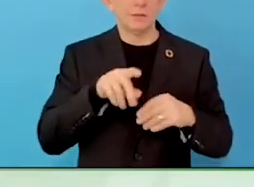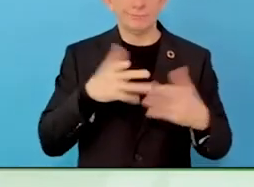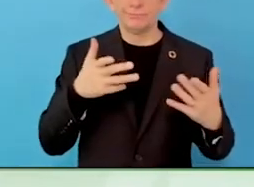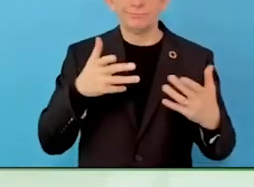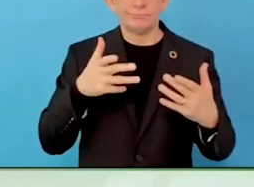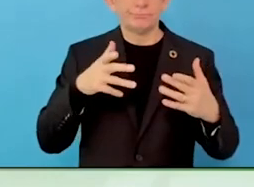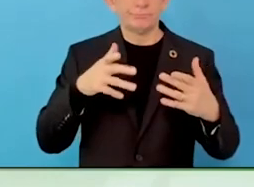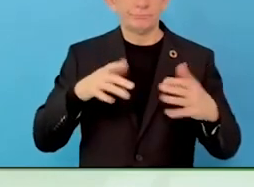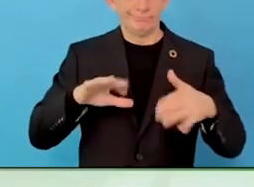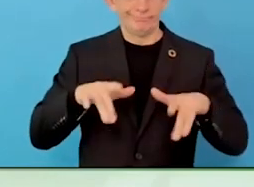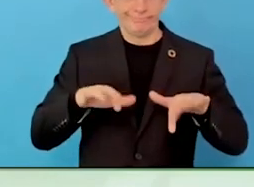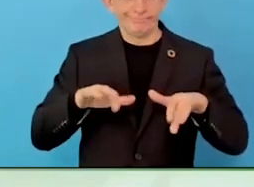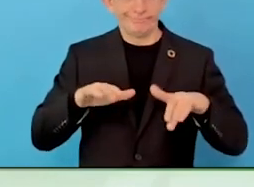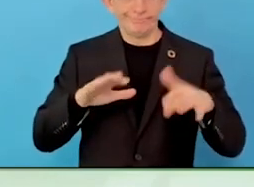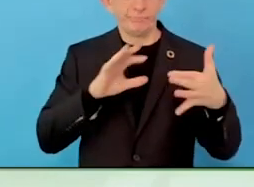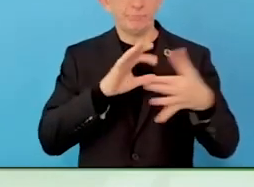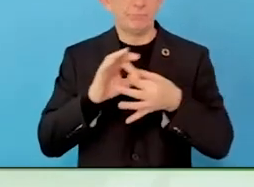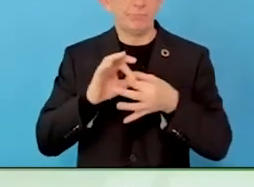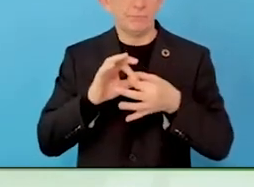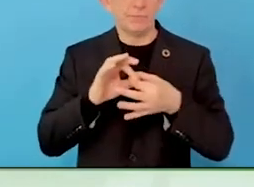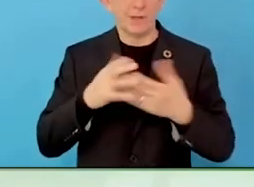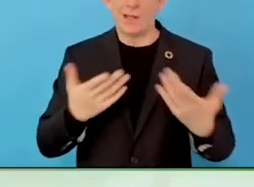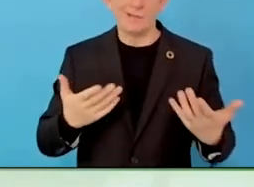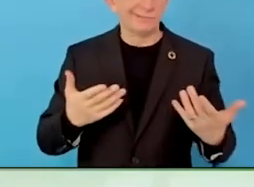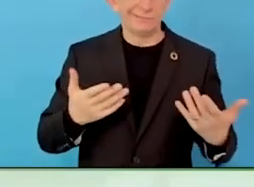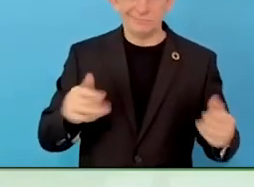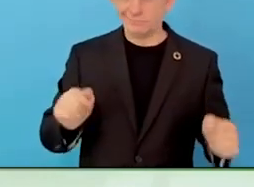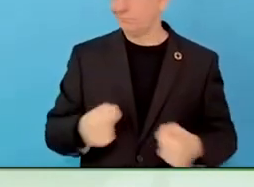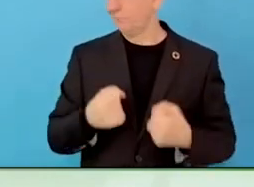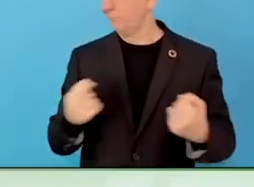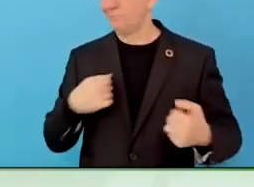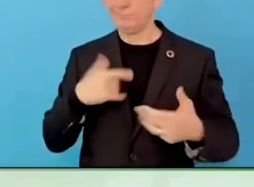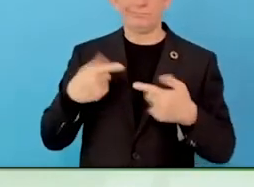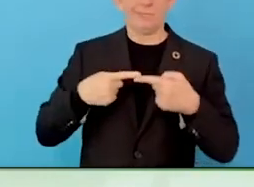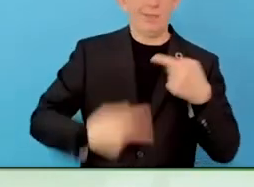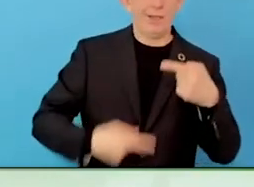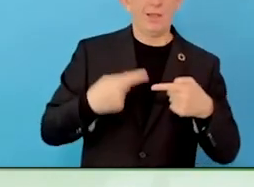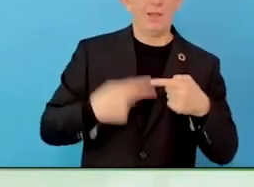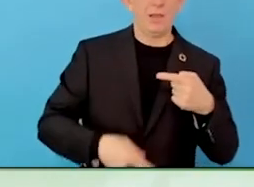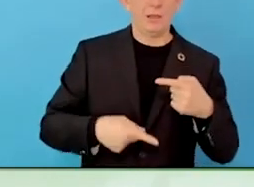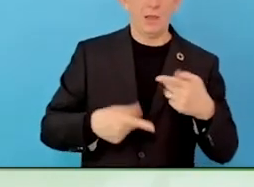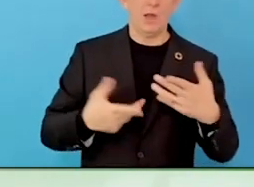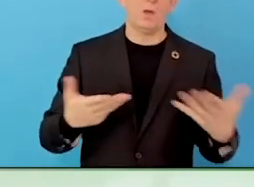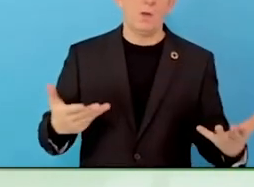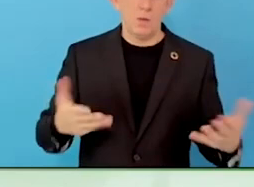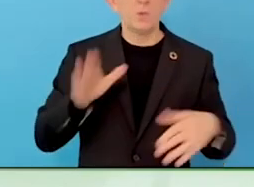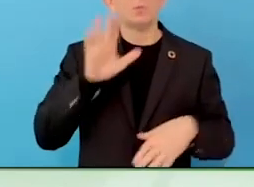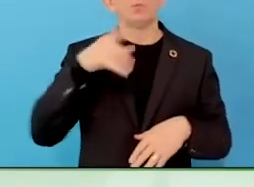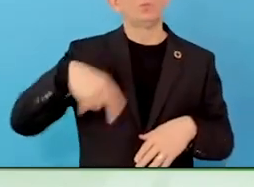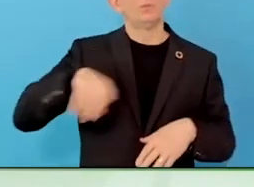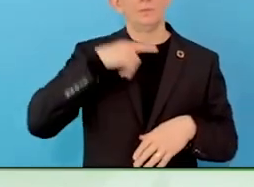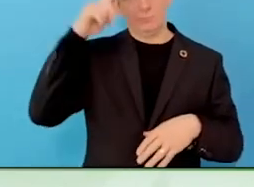+80%, hey, if you get the right skills to people desperately need